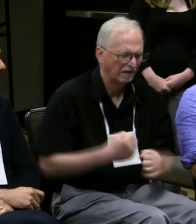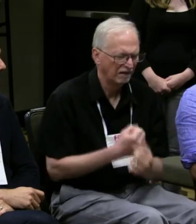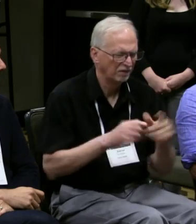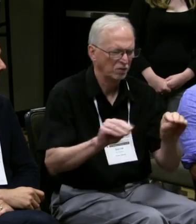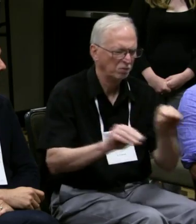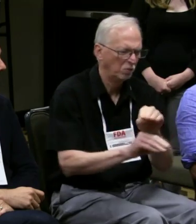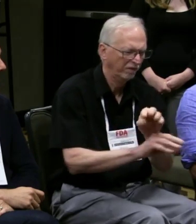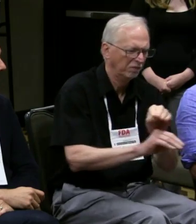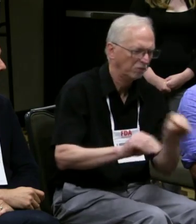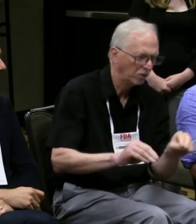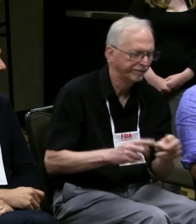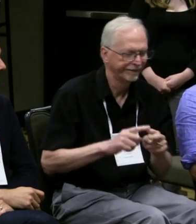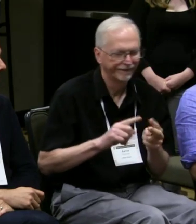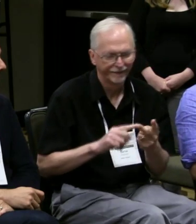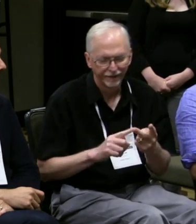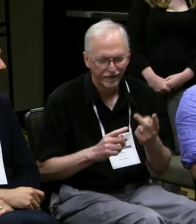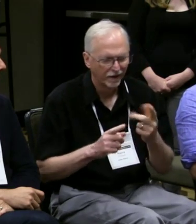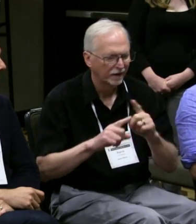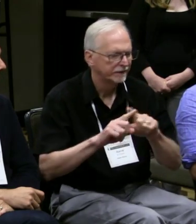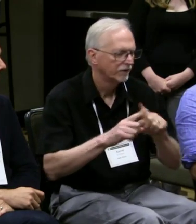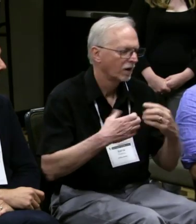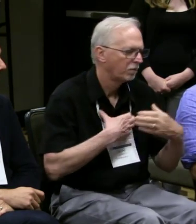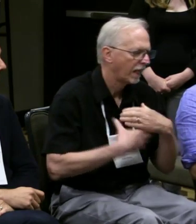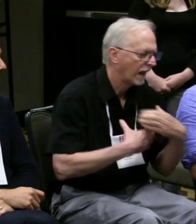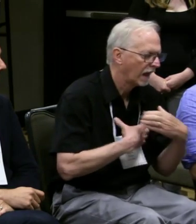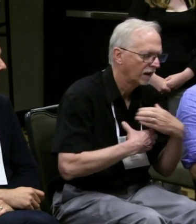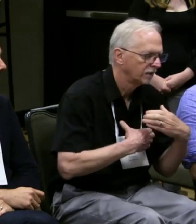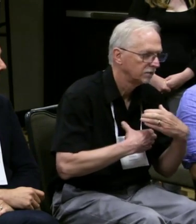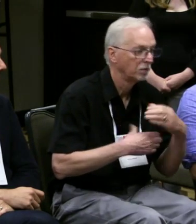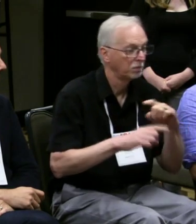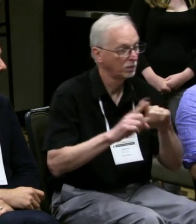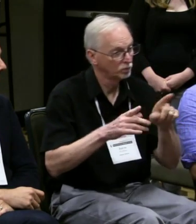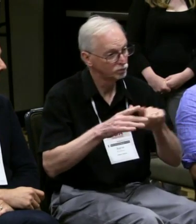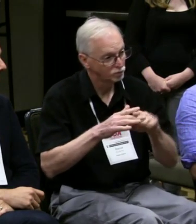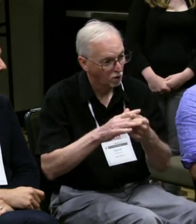are like, "wait, now you're ruining my original lighting design, and now I have to move things around."